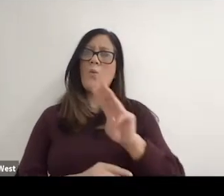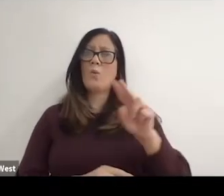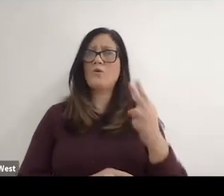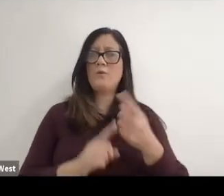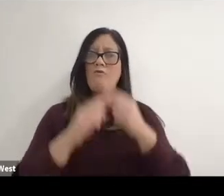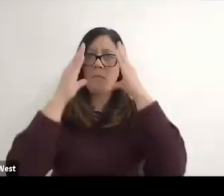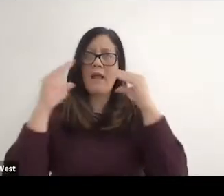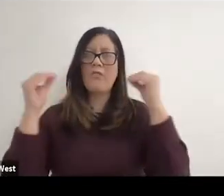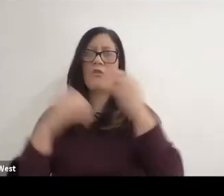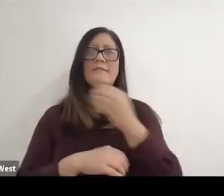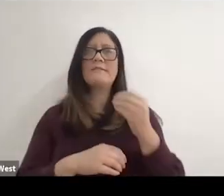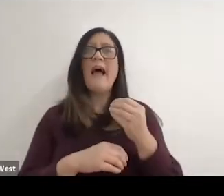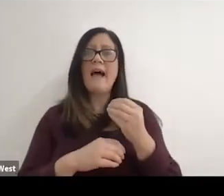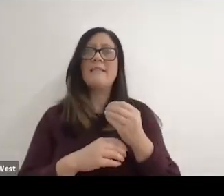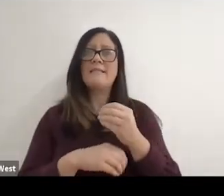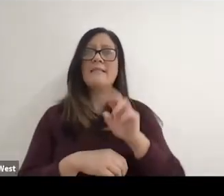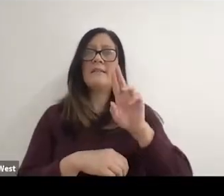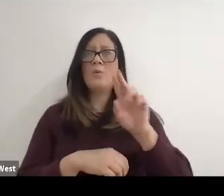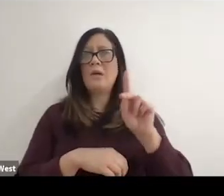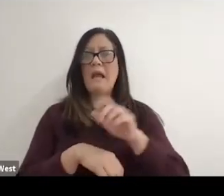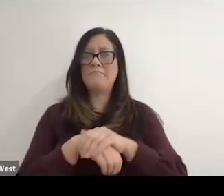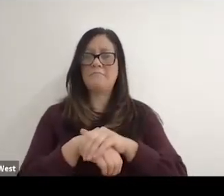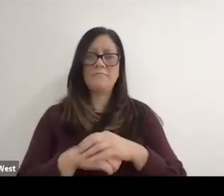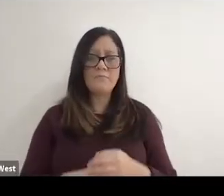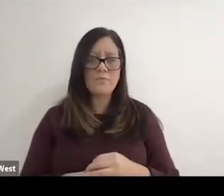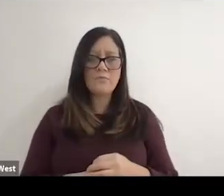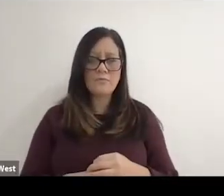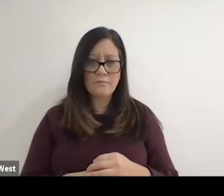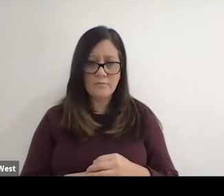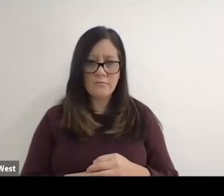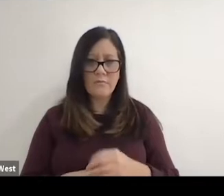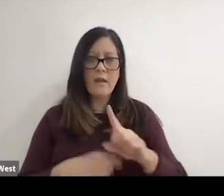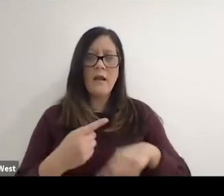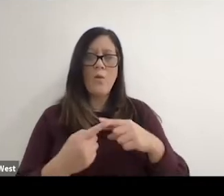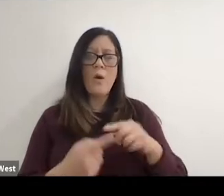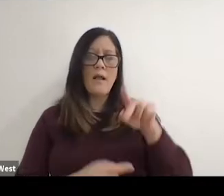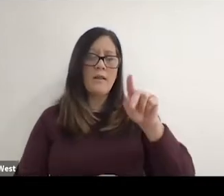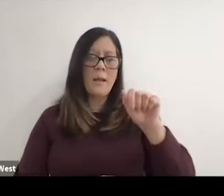from Great Britain and that grew. But when the Panam Jets, the American already sponsored,